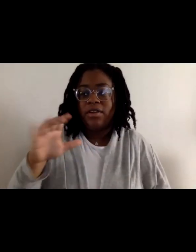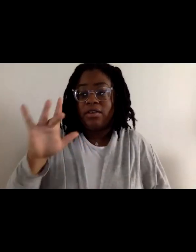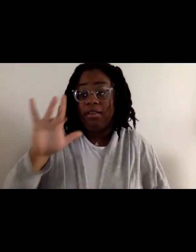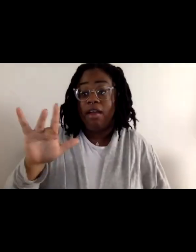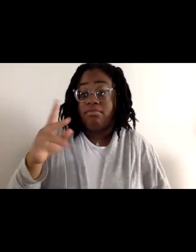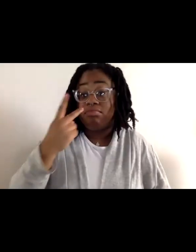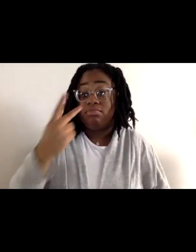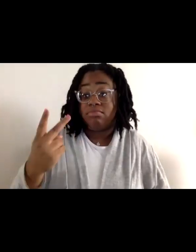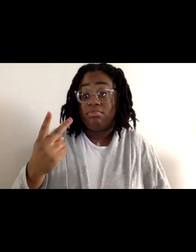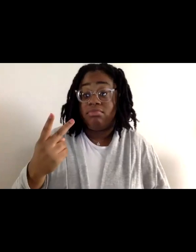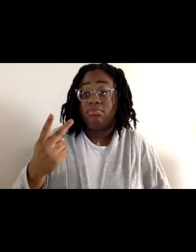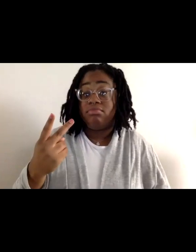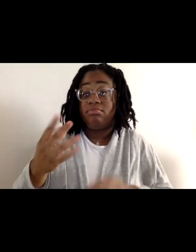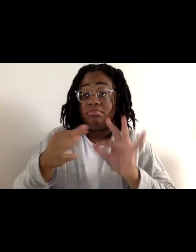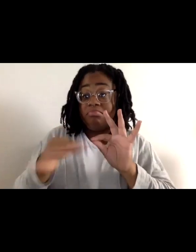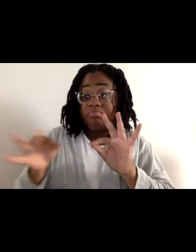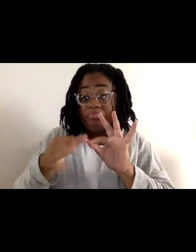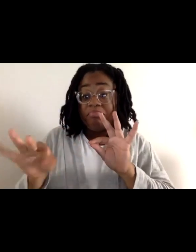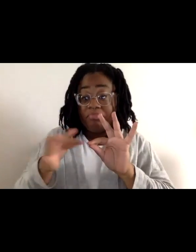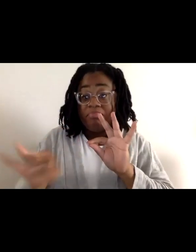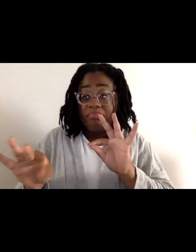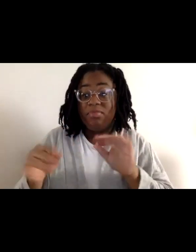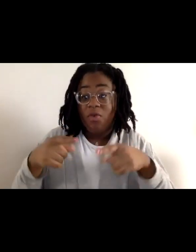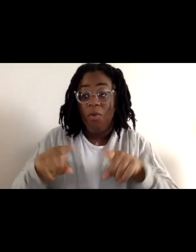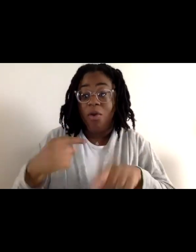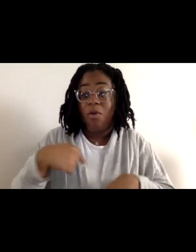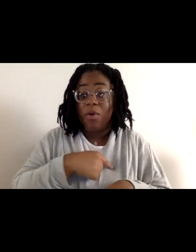if you wanna see captions while we are talking.